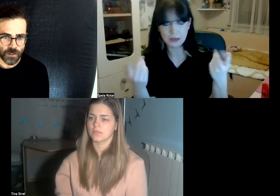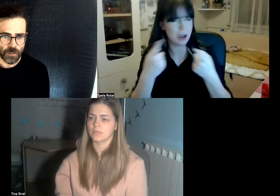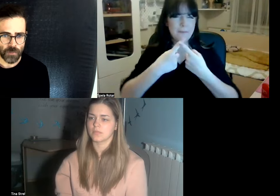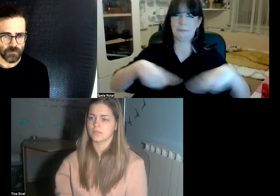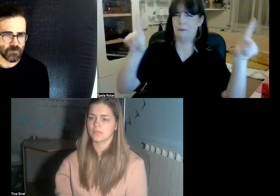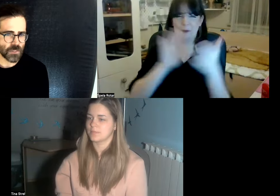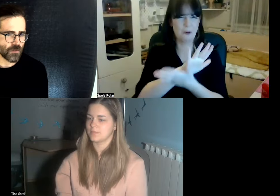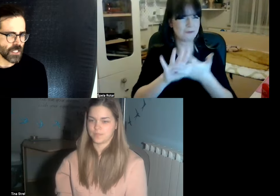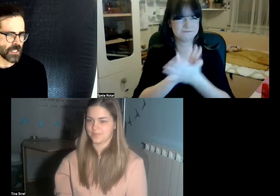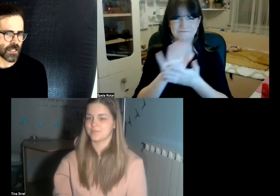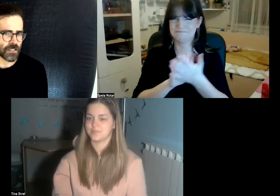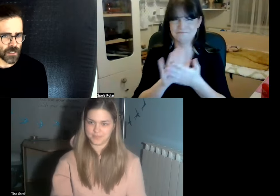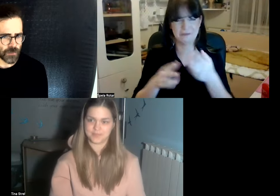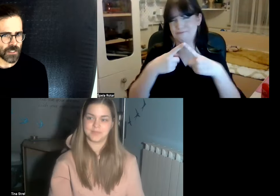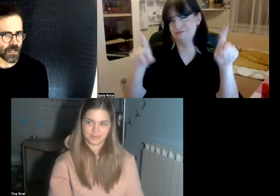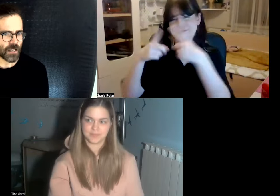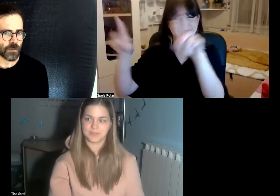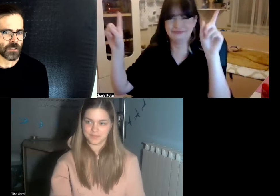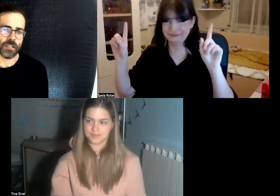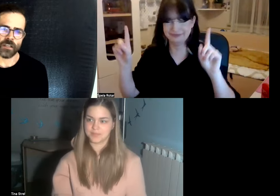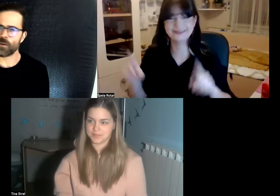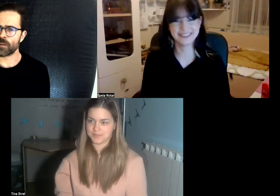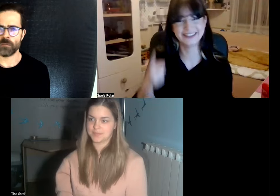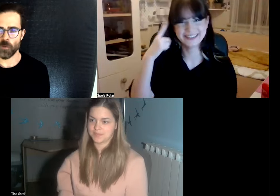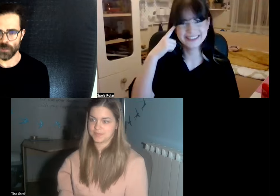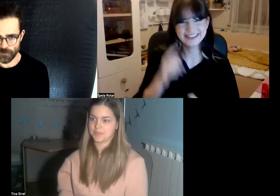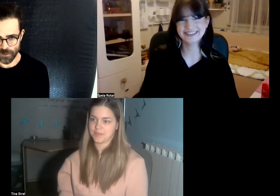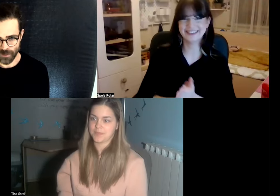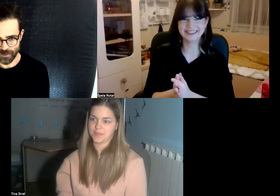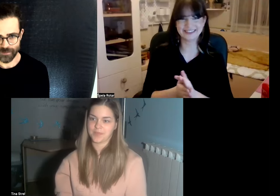but Slovenian and German sign language they couldn't be more different